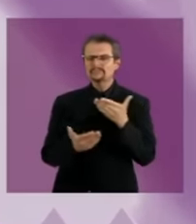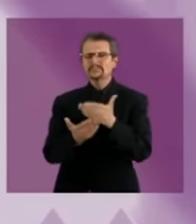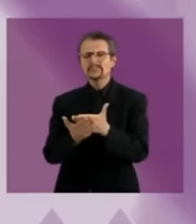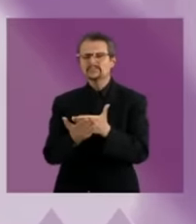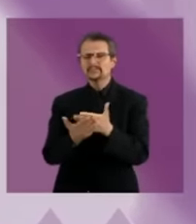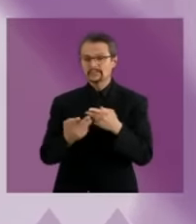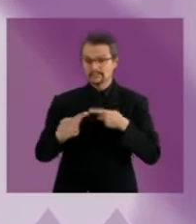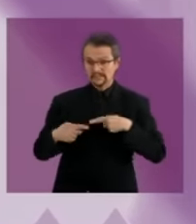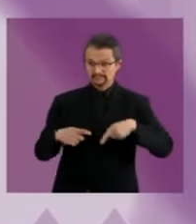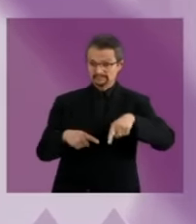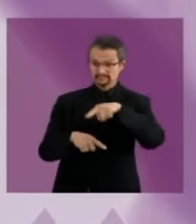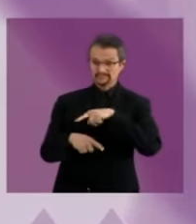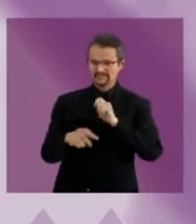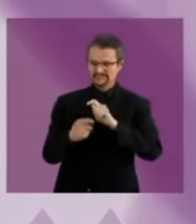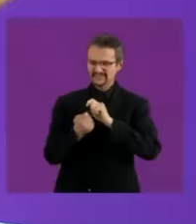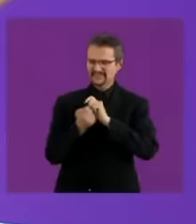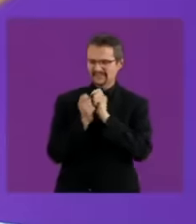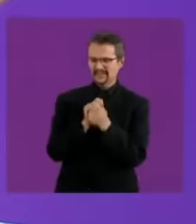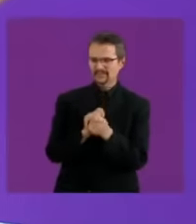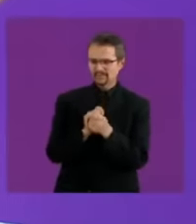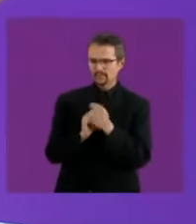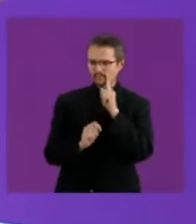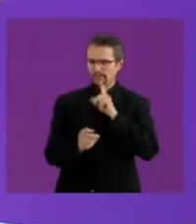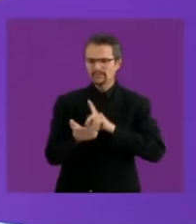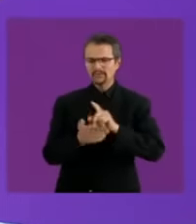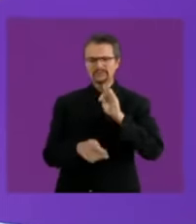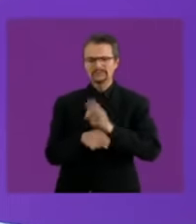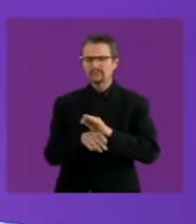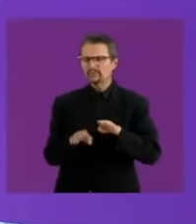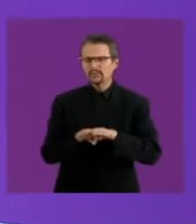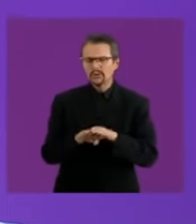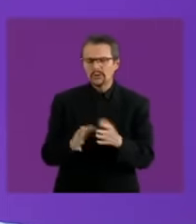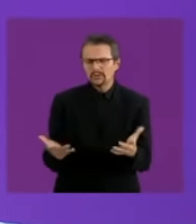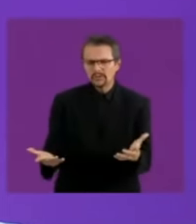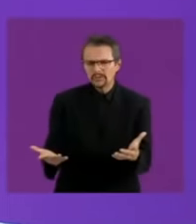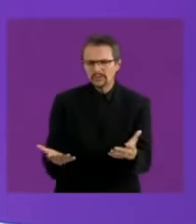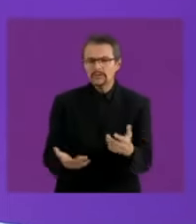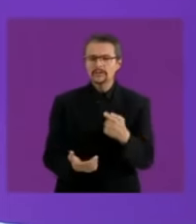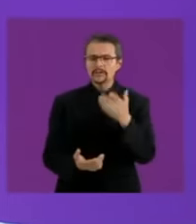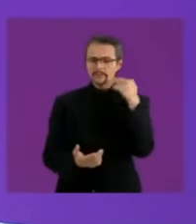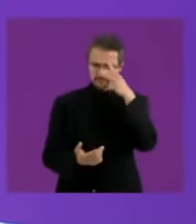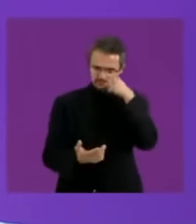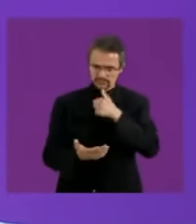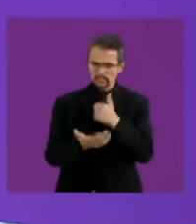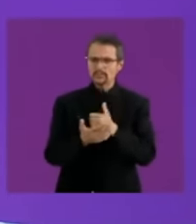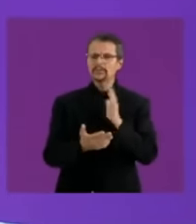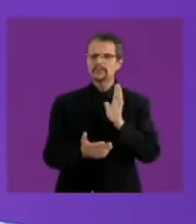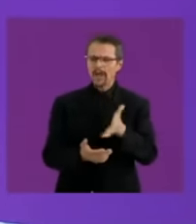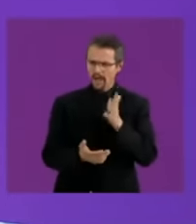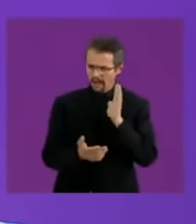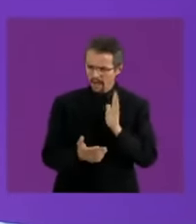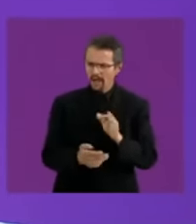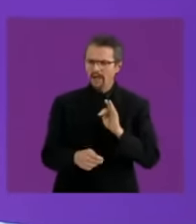yes we did it in Mexico City, we are totally against